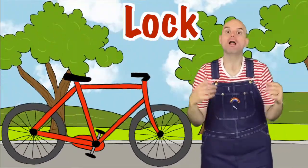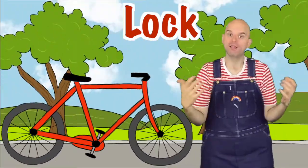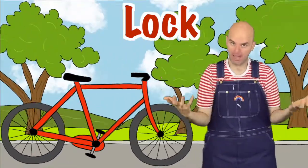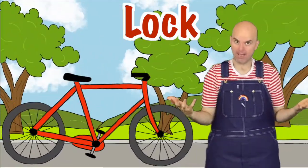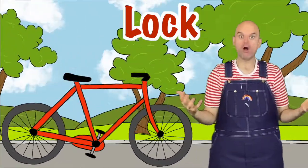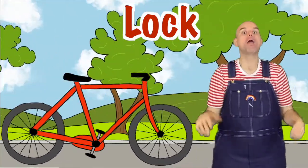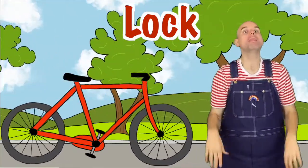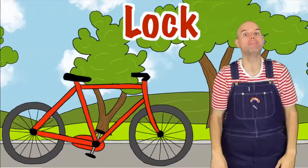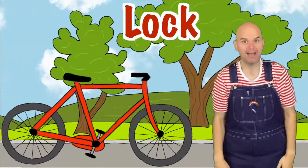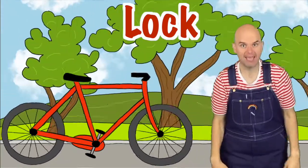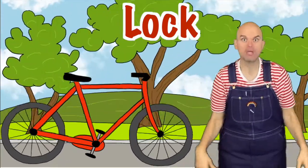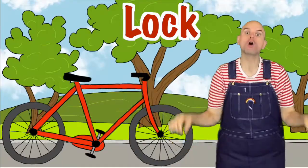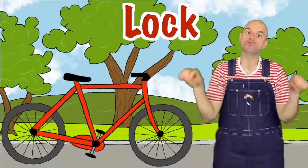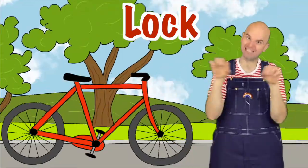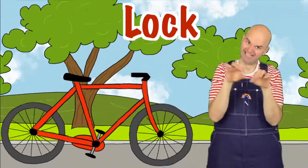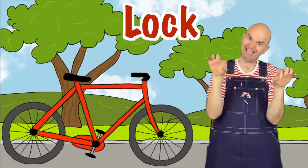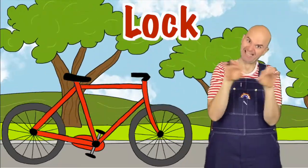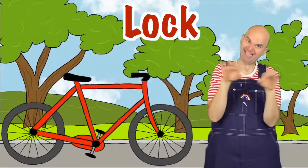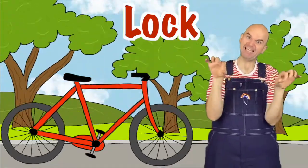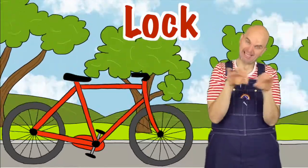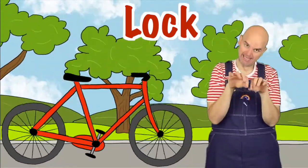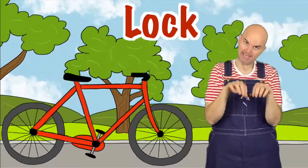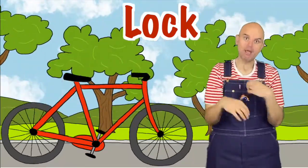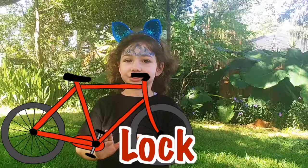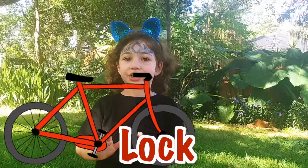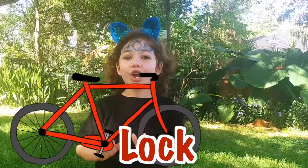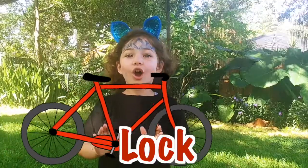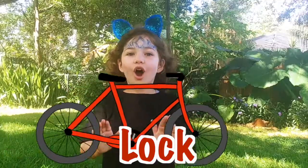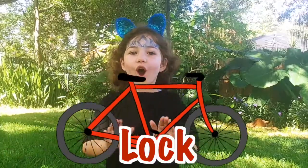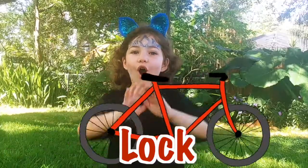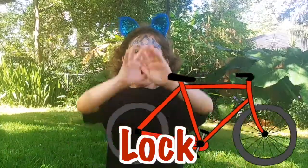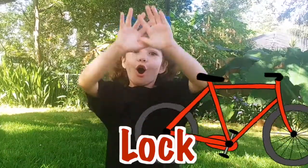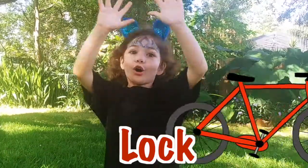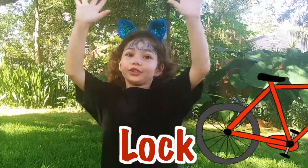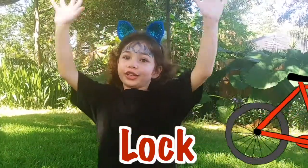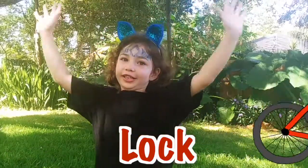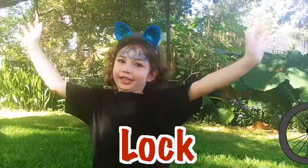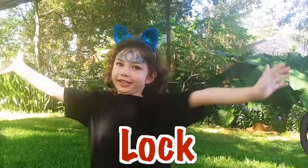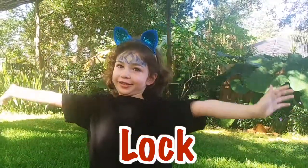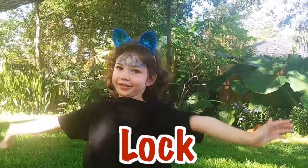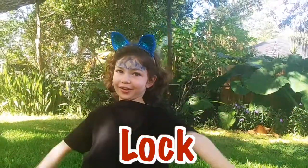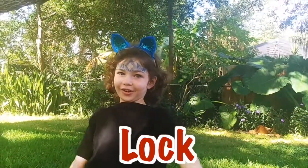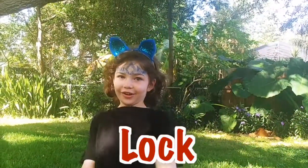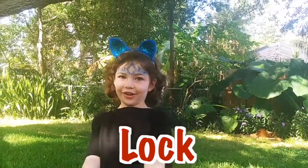The lock on the Bike Goes click click click All through the town